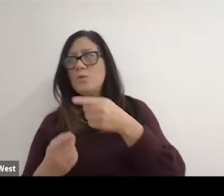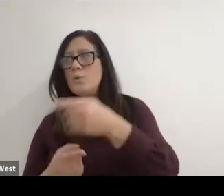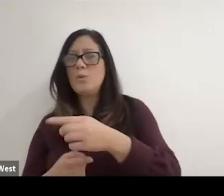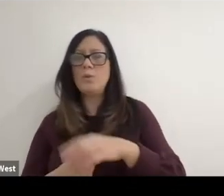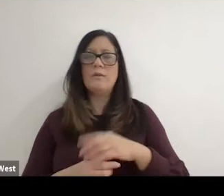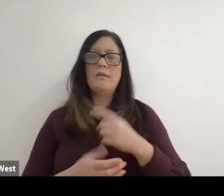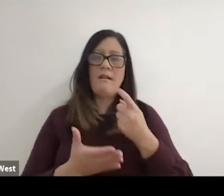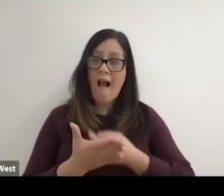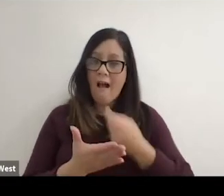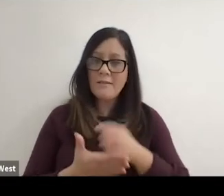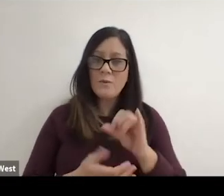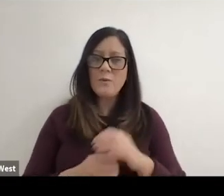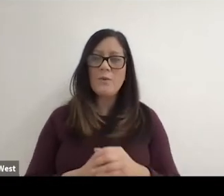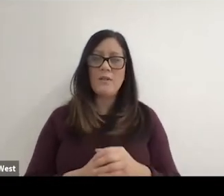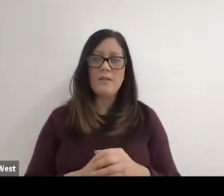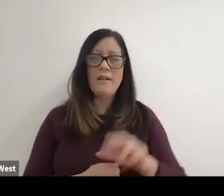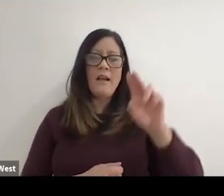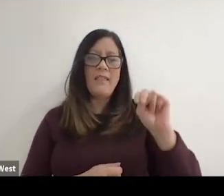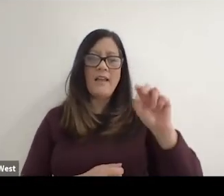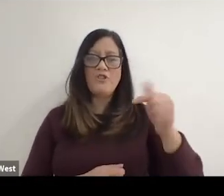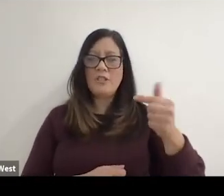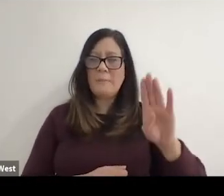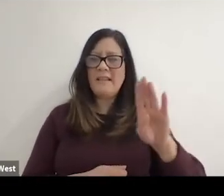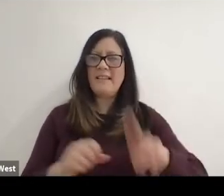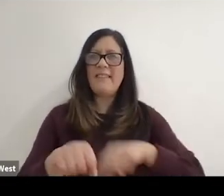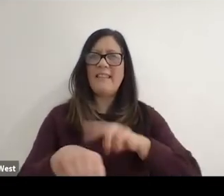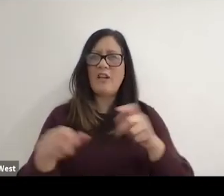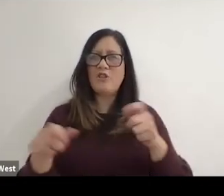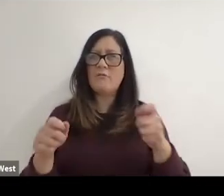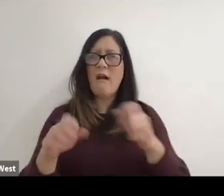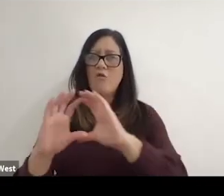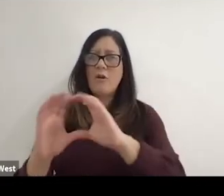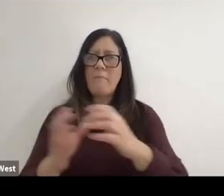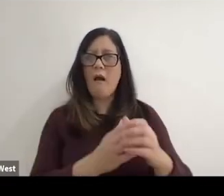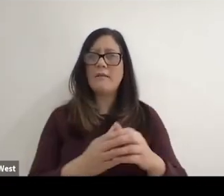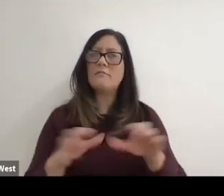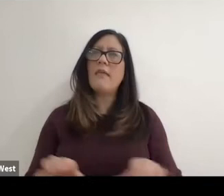that you know the as the NGB is the national governing bodies. They they've certainly done a much